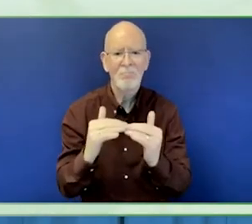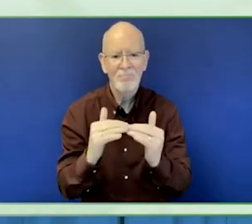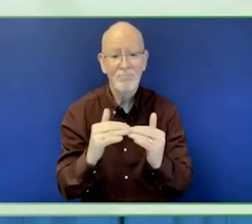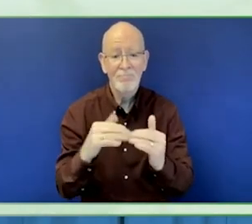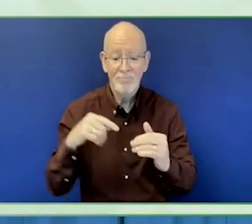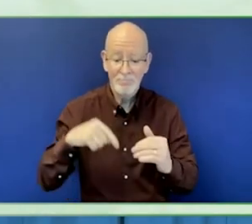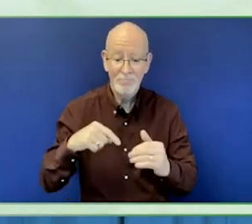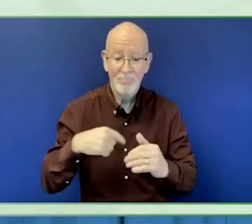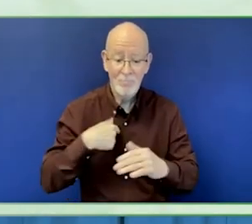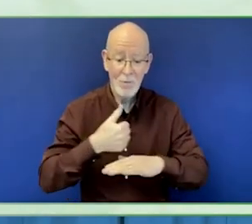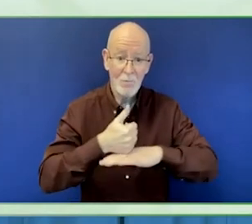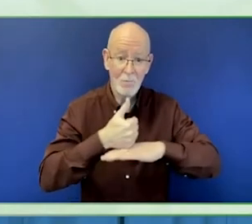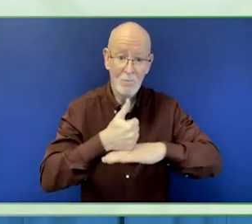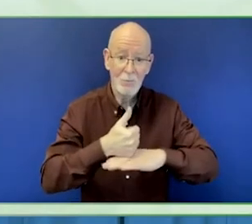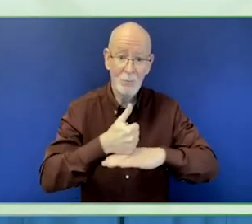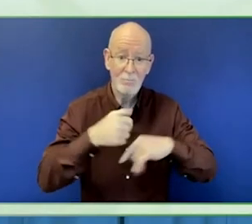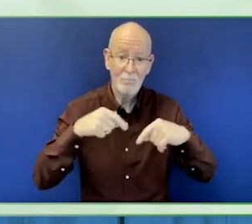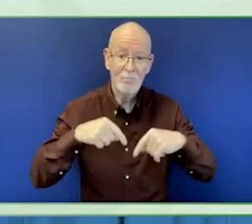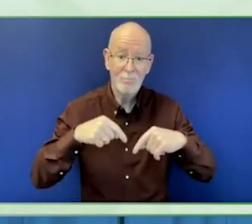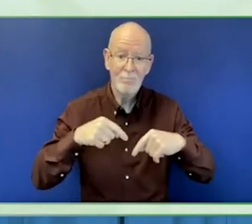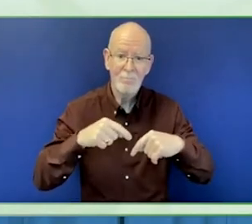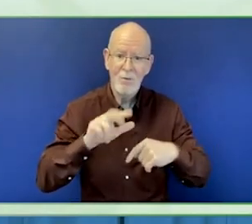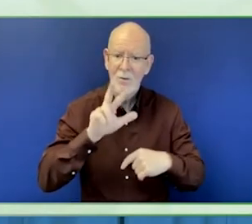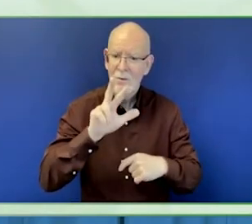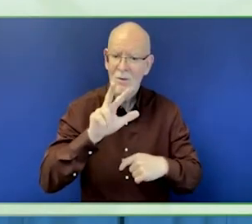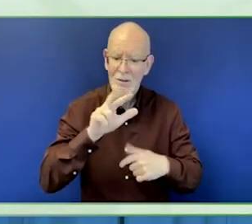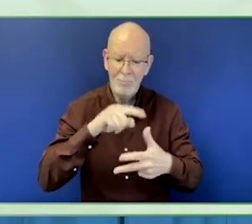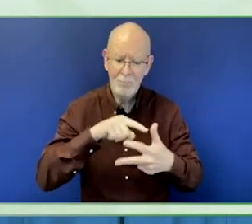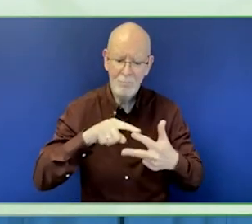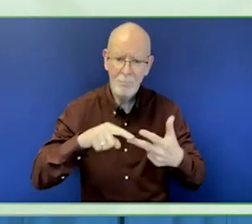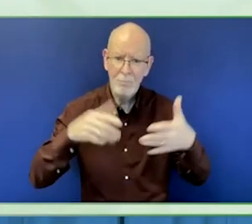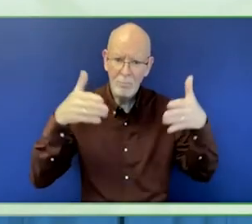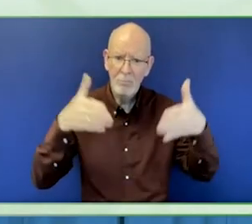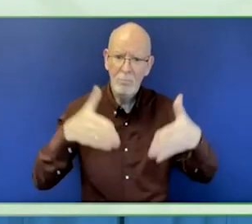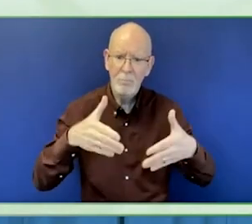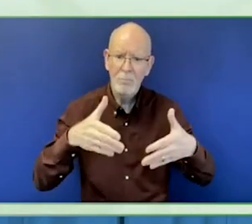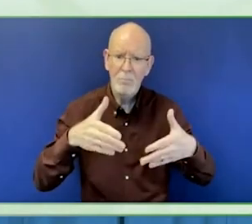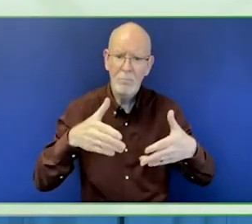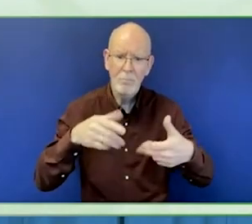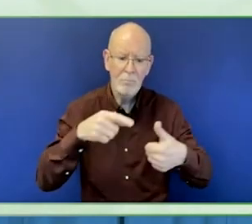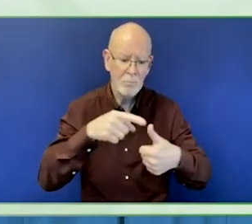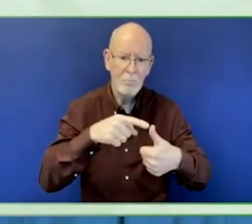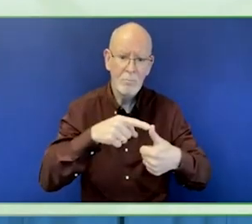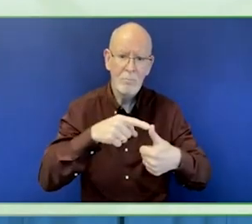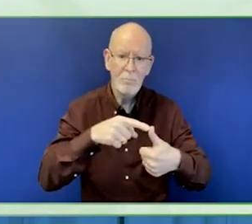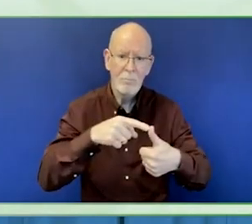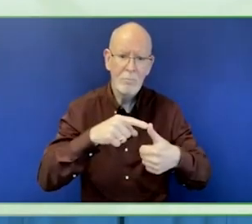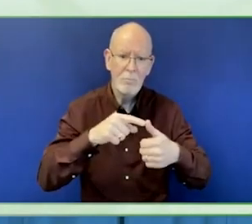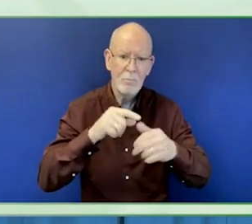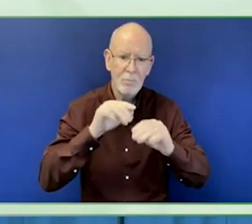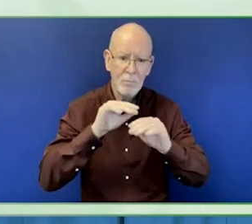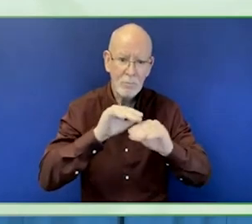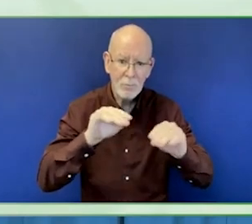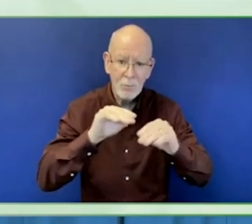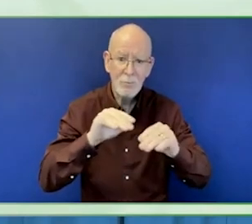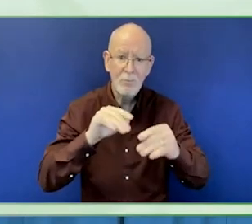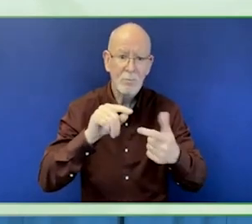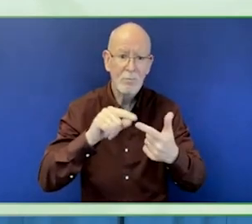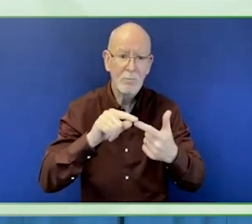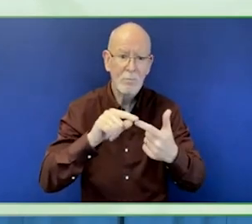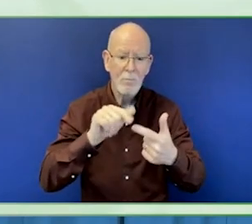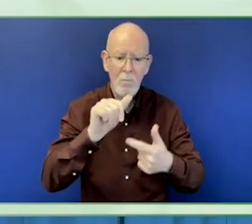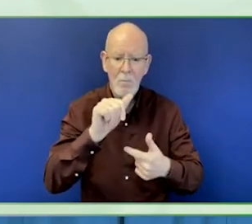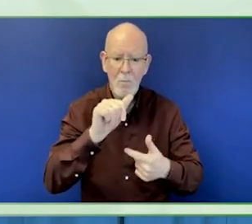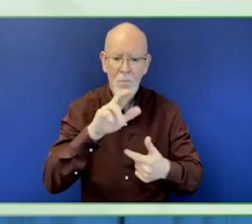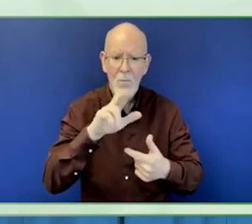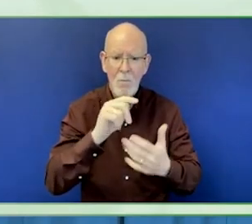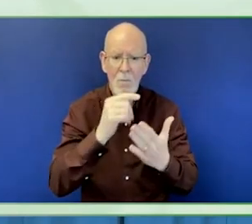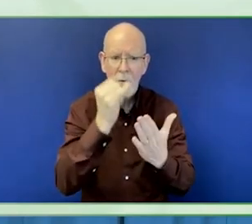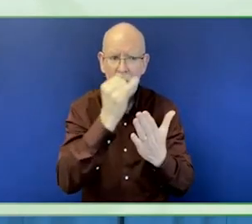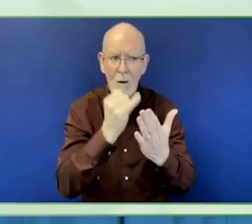The programs and projects are the people of disabilities and the